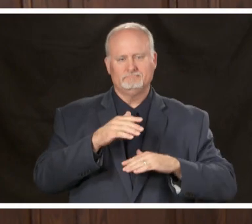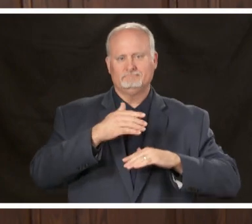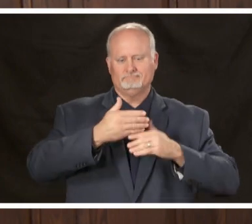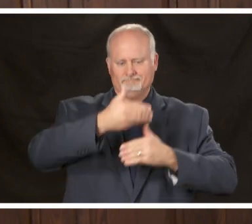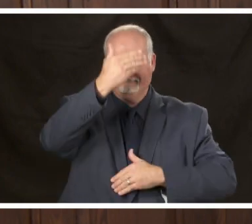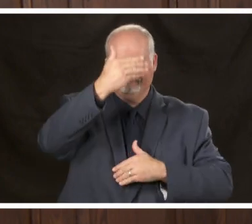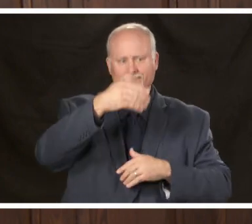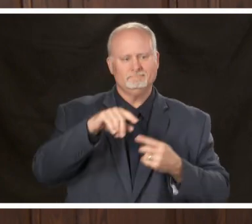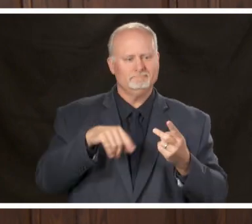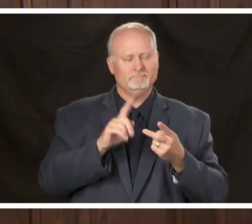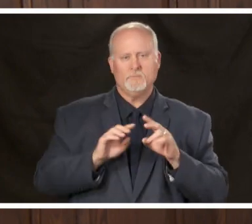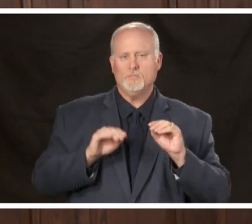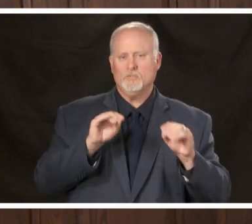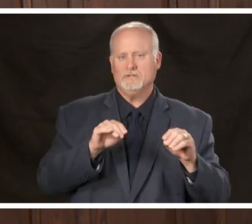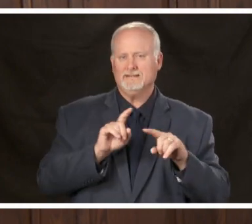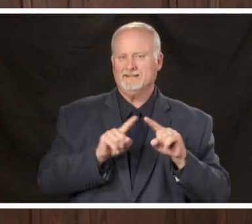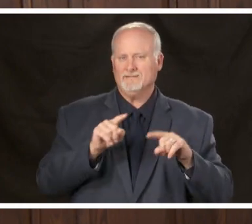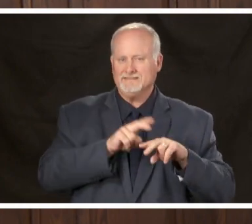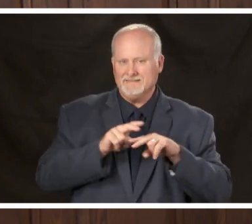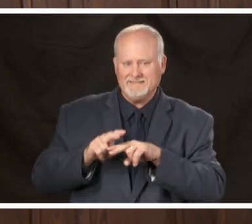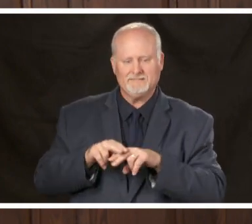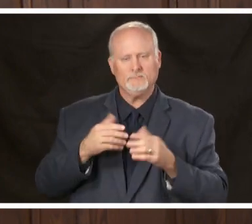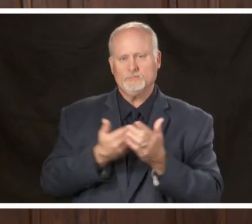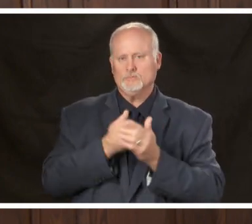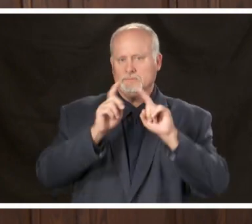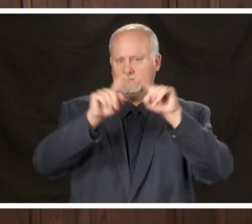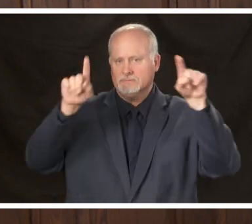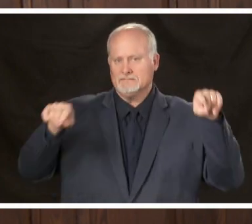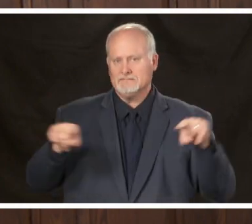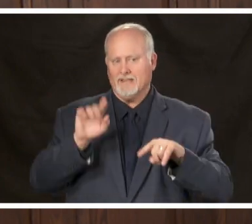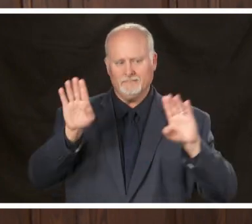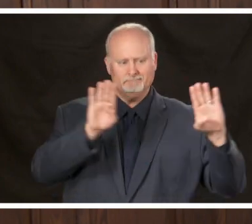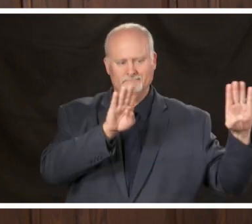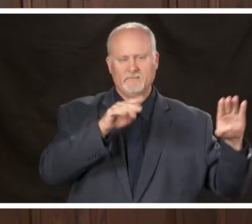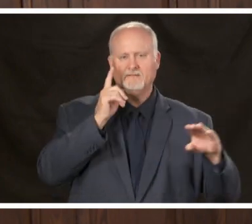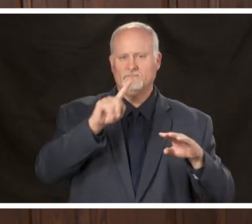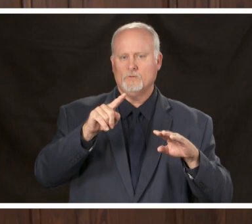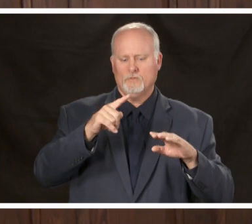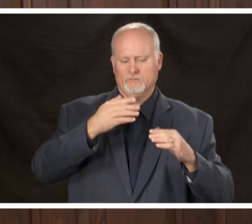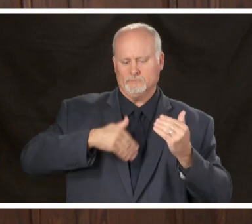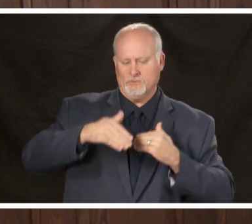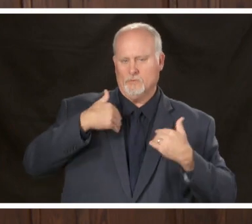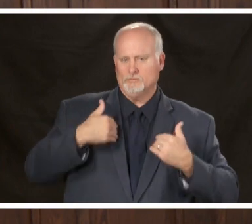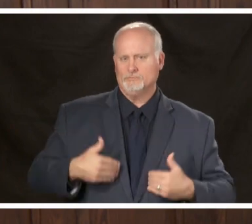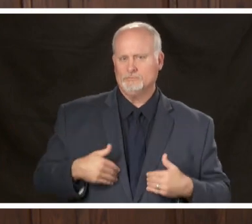installed some new signage for social distancing we have our security officers